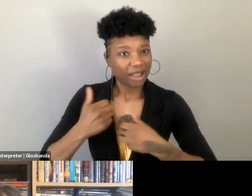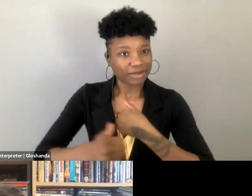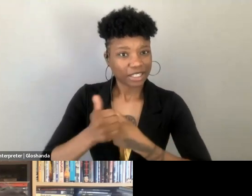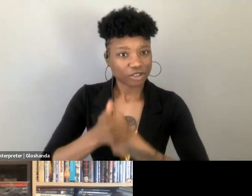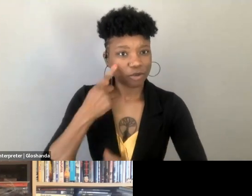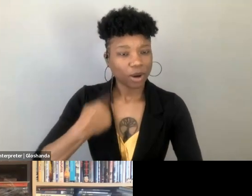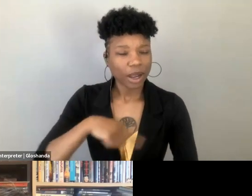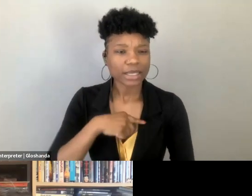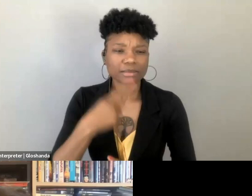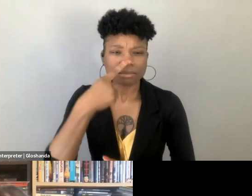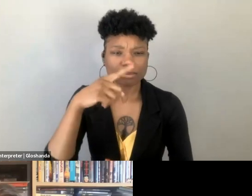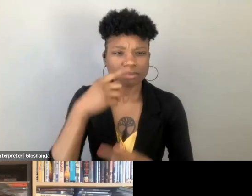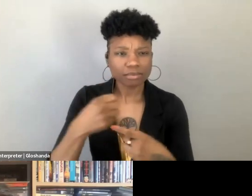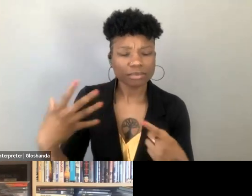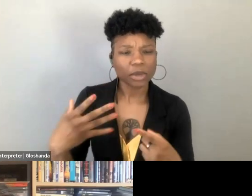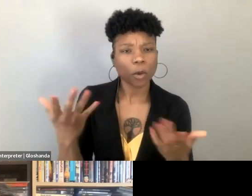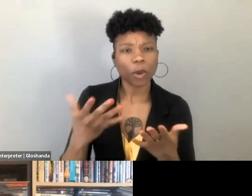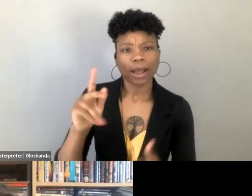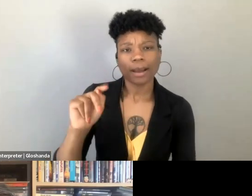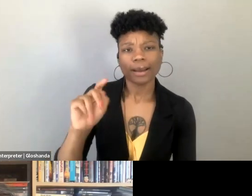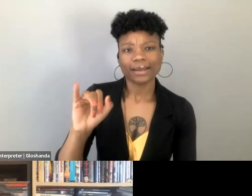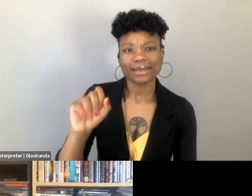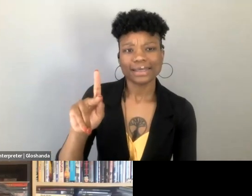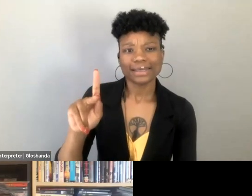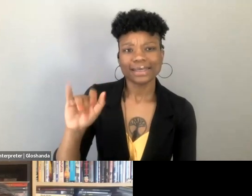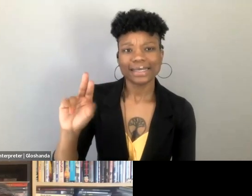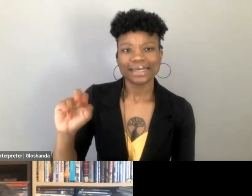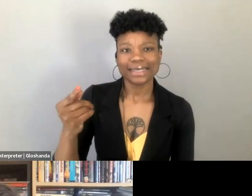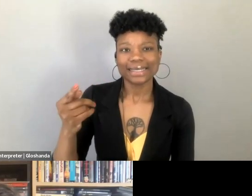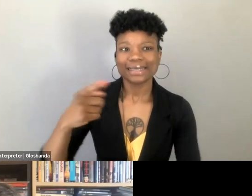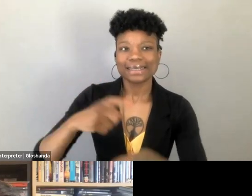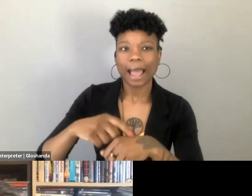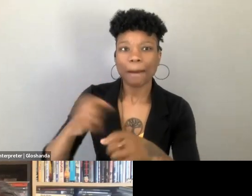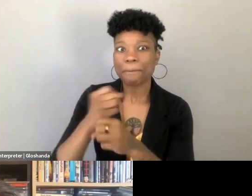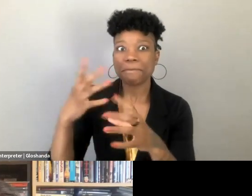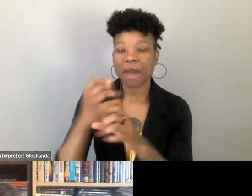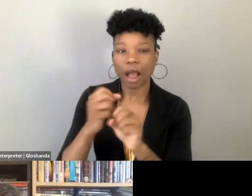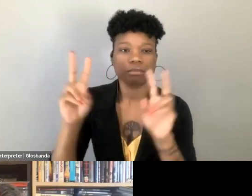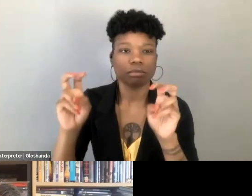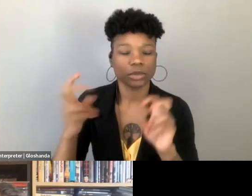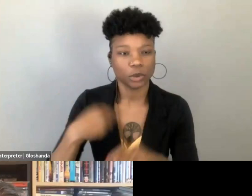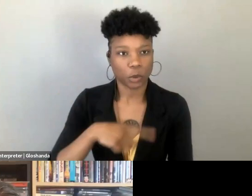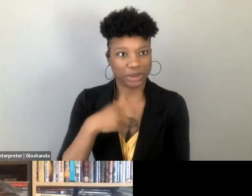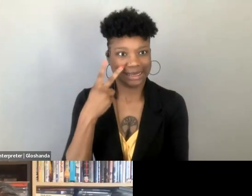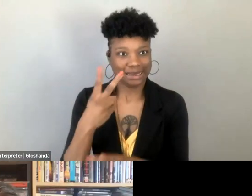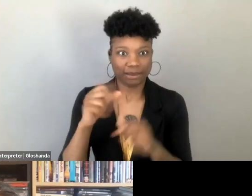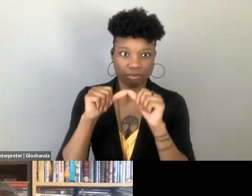and how they are still with us today, maybe particularly as it comes to issues of queer expression, which even though Comstock